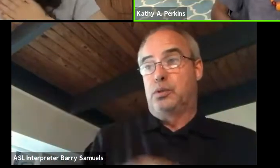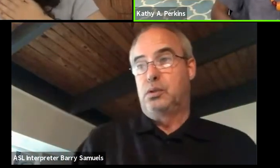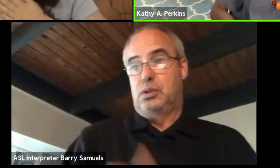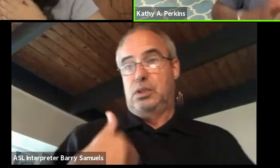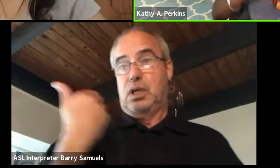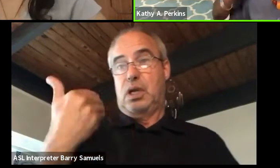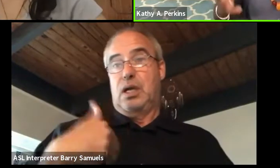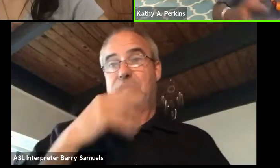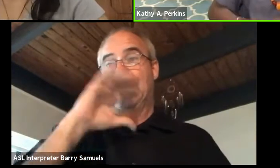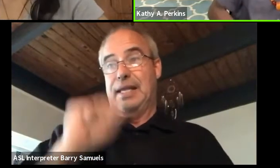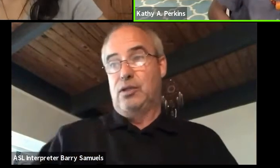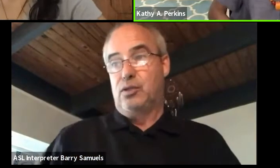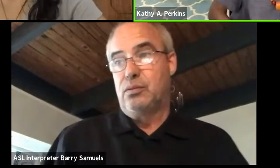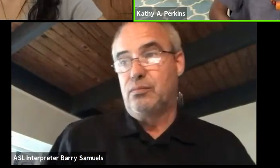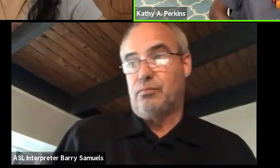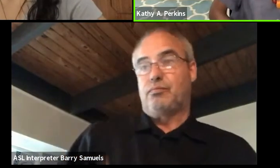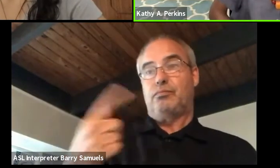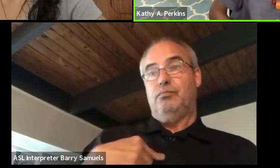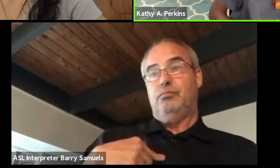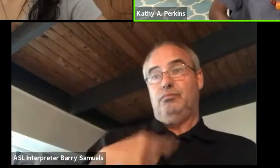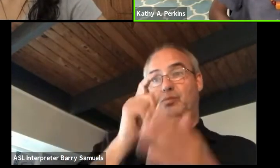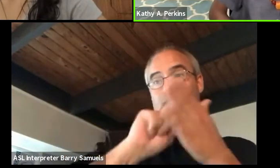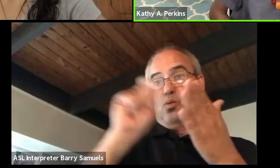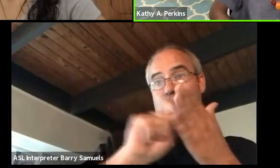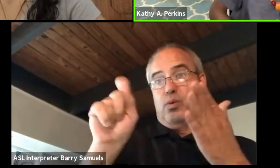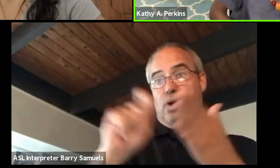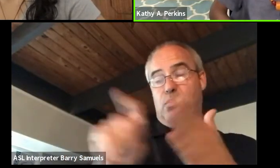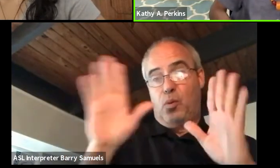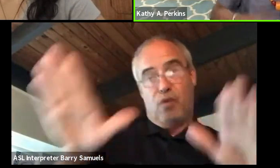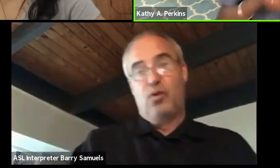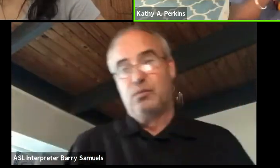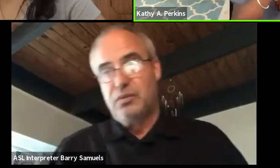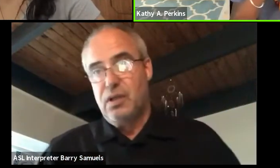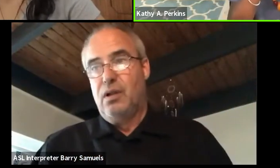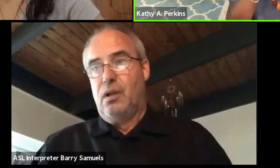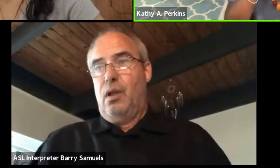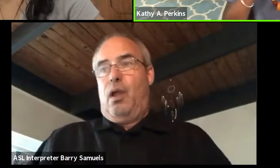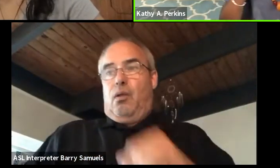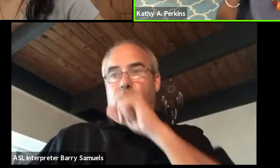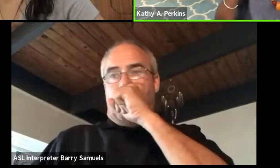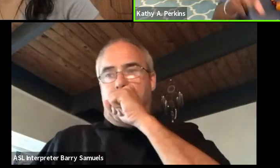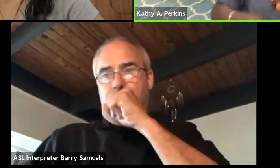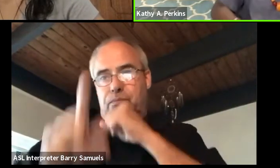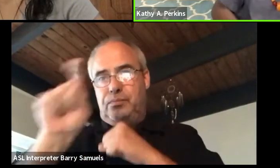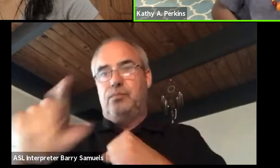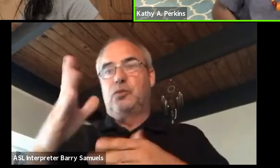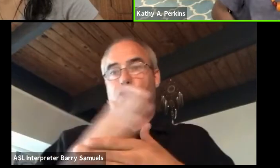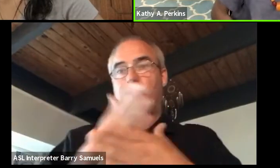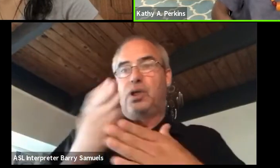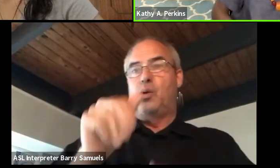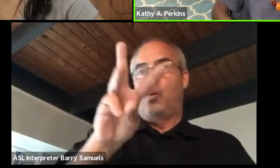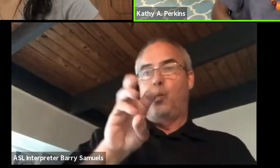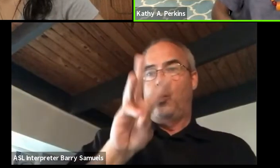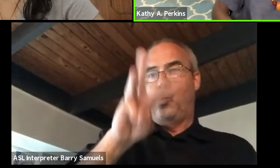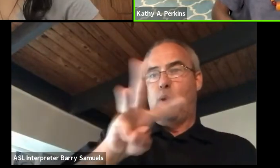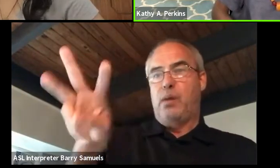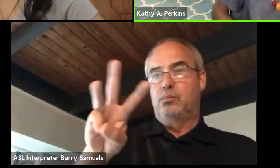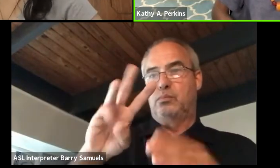how you're exposing all these writers, I think it's just wonderful. And you should share your website with people in your festival.